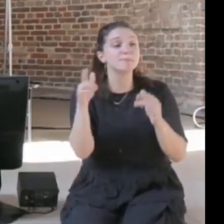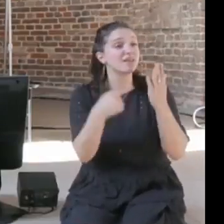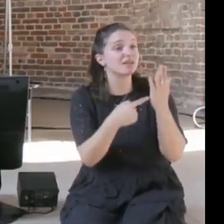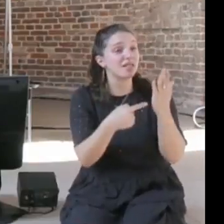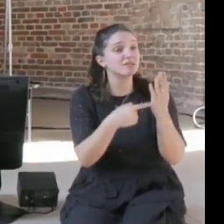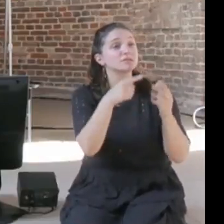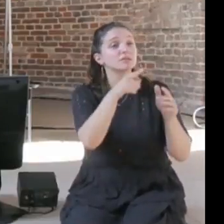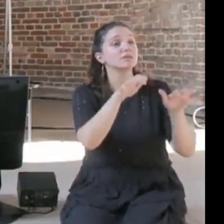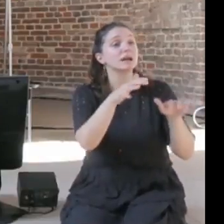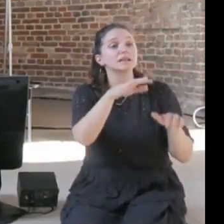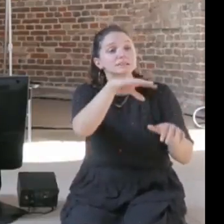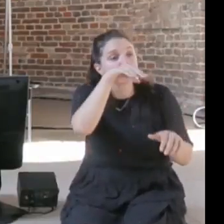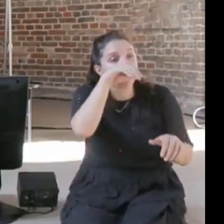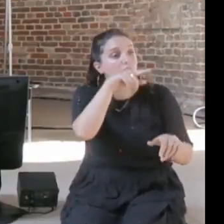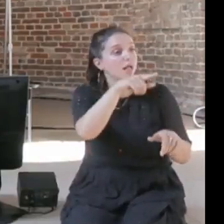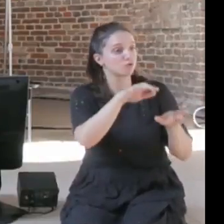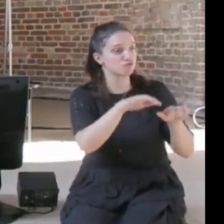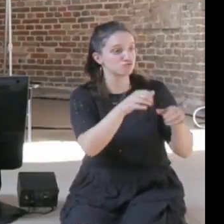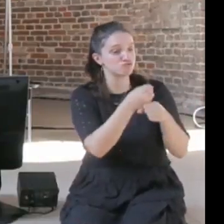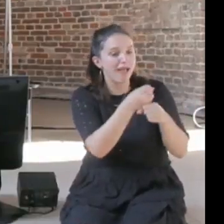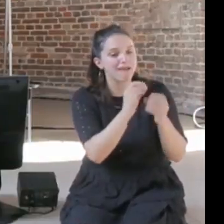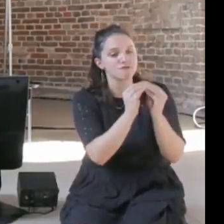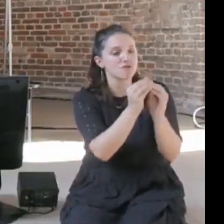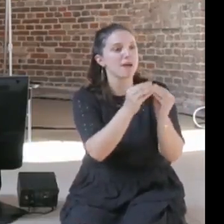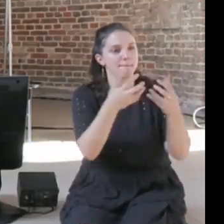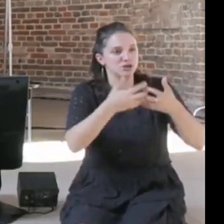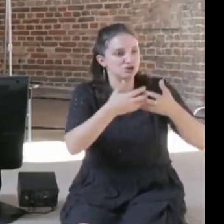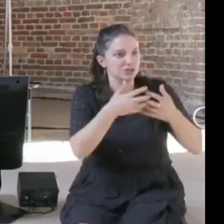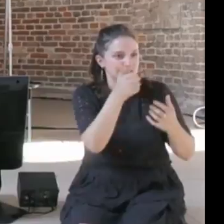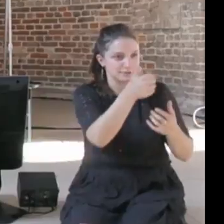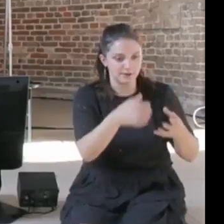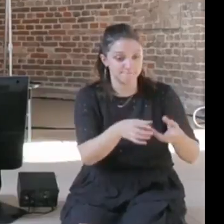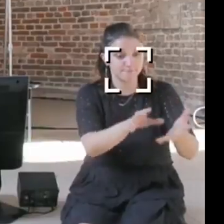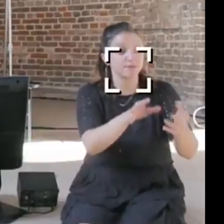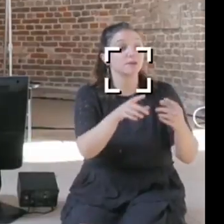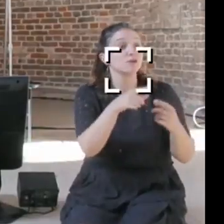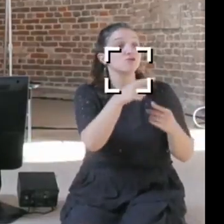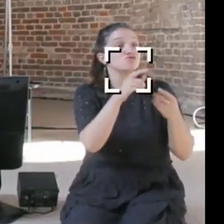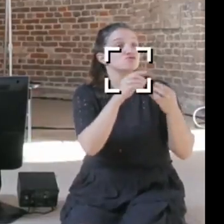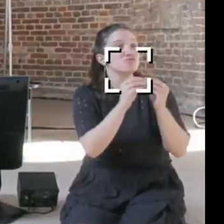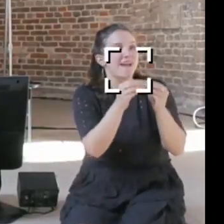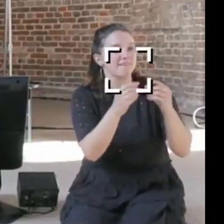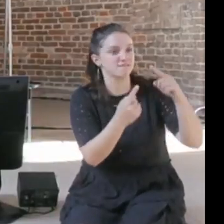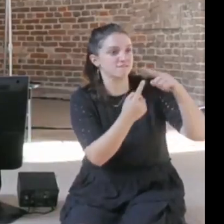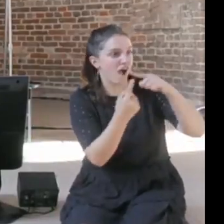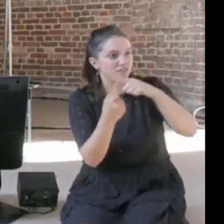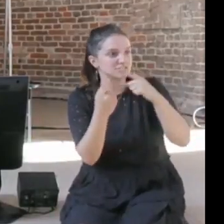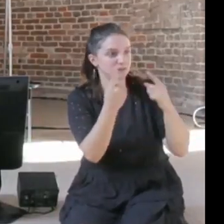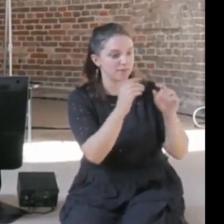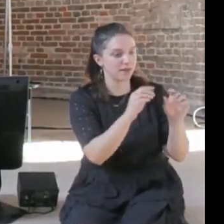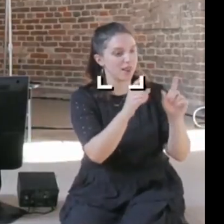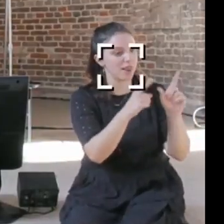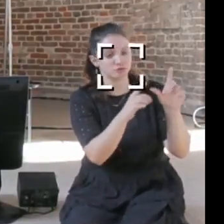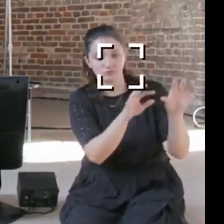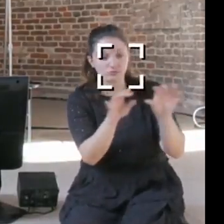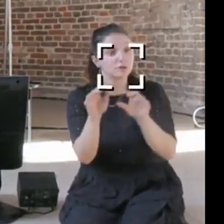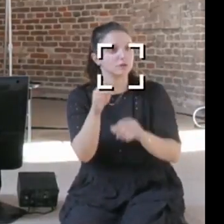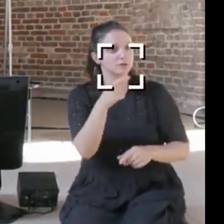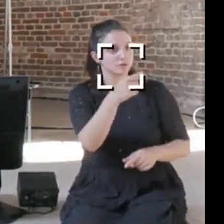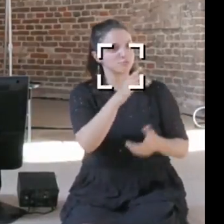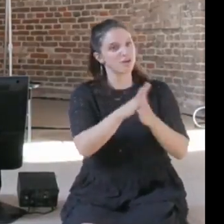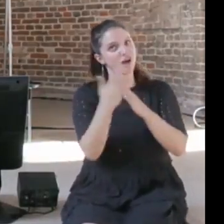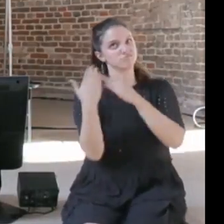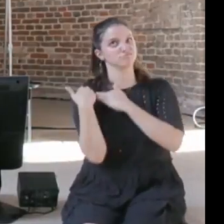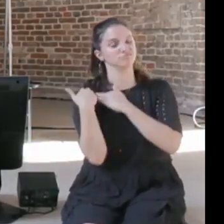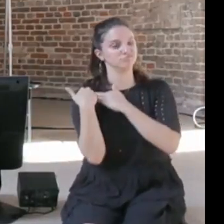a smell you are responsible for the aesthetic, educational, environmental, societal impact